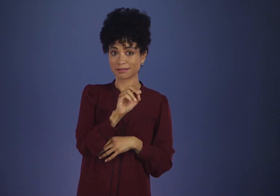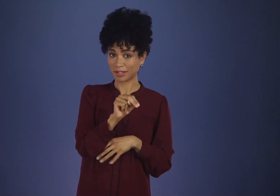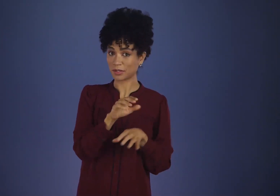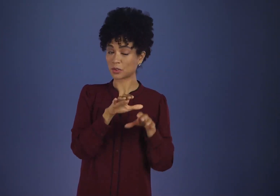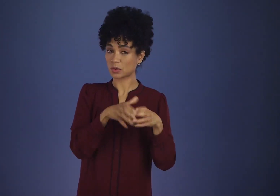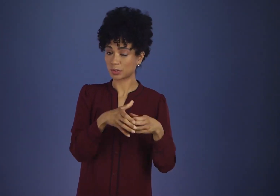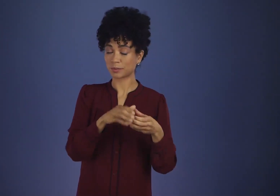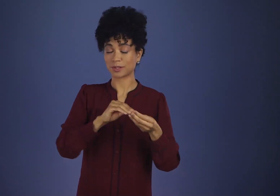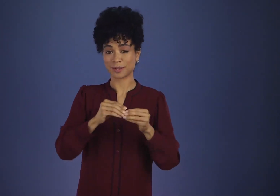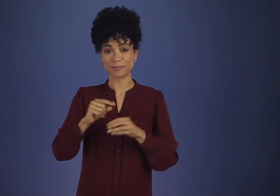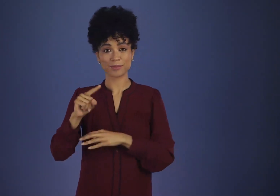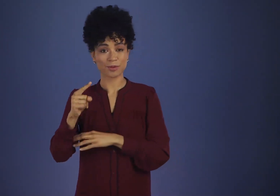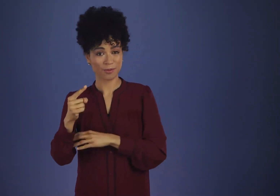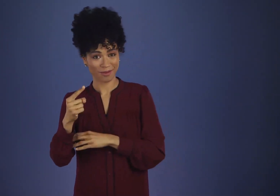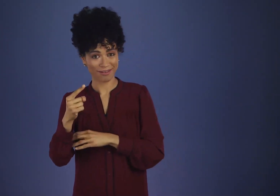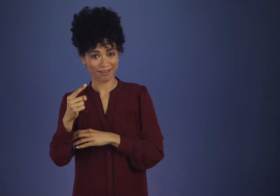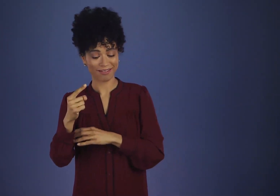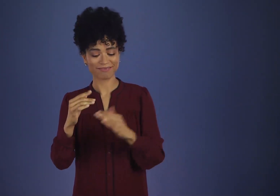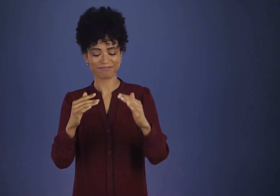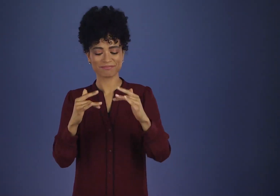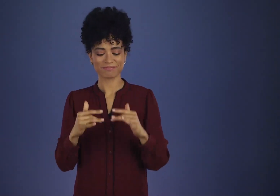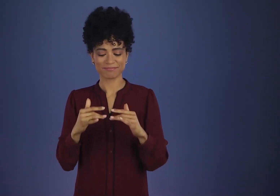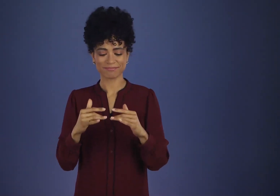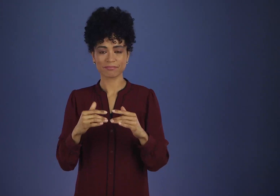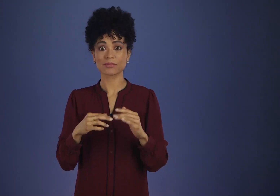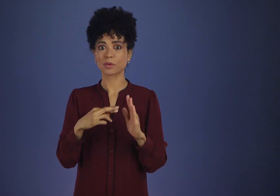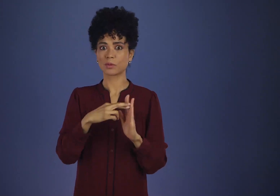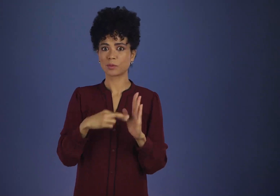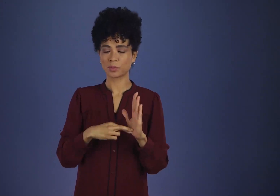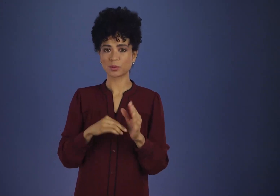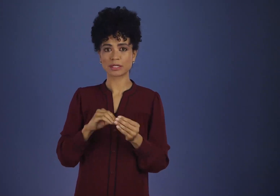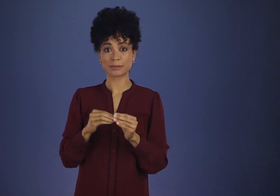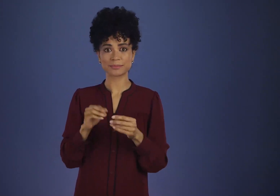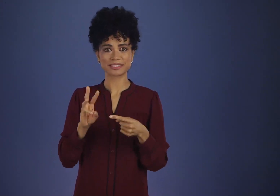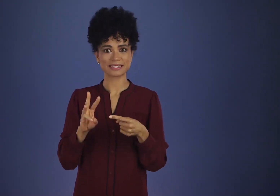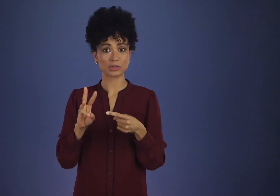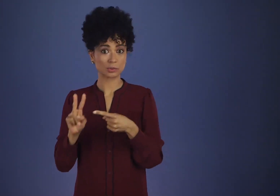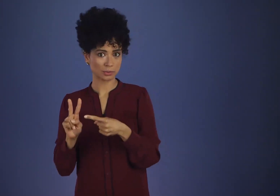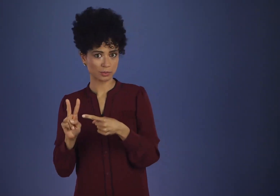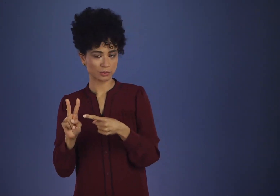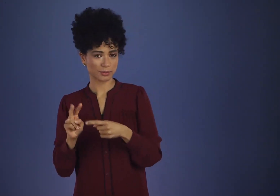The cover read: “Middleton Group #1, Rule #62.”